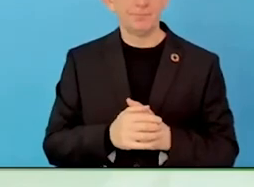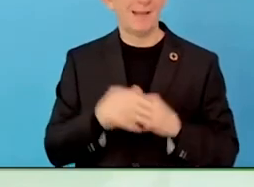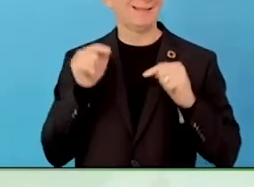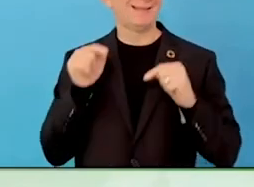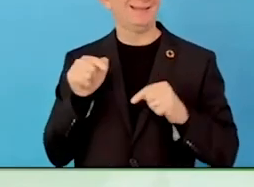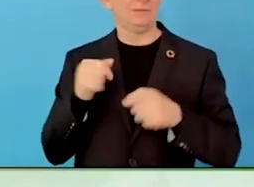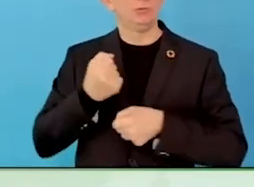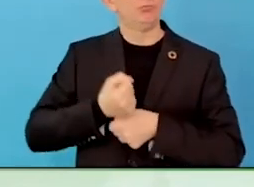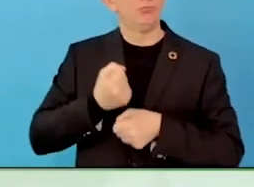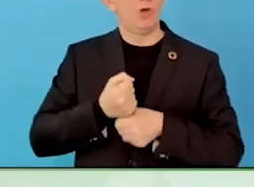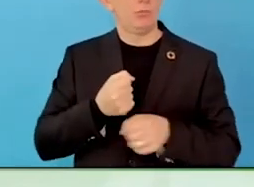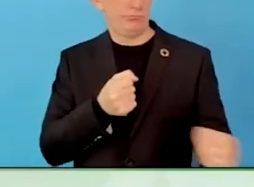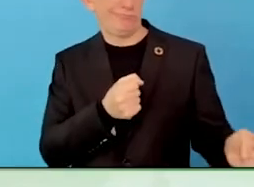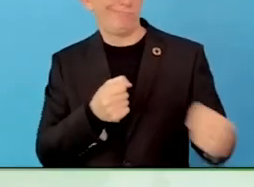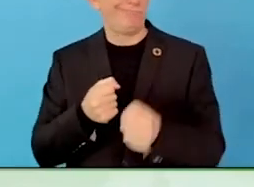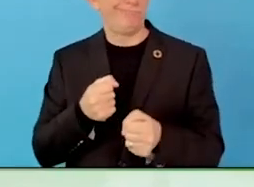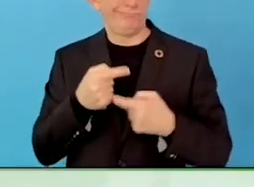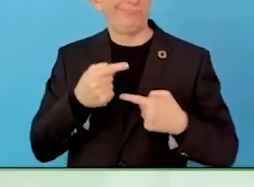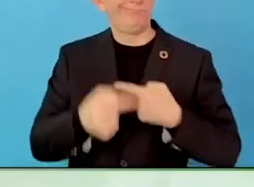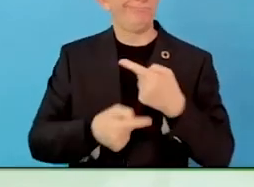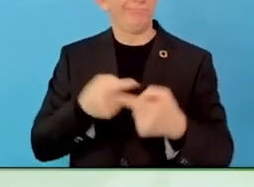properly. It is over.